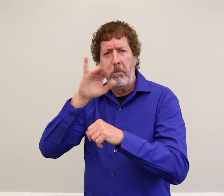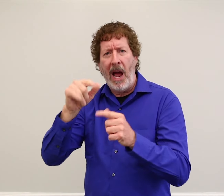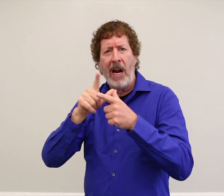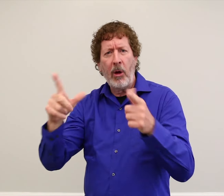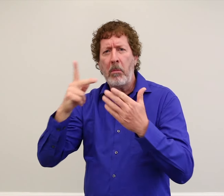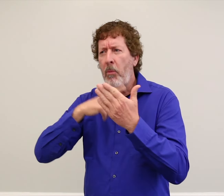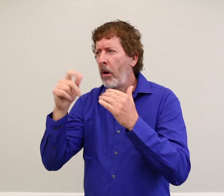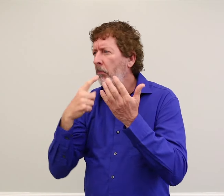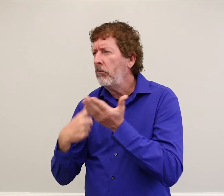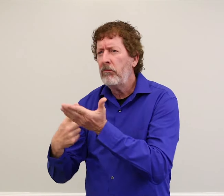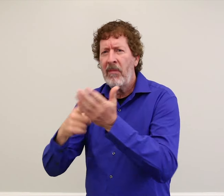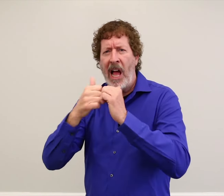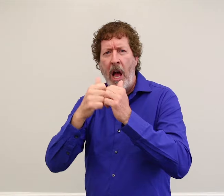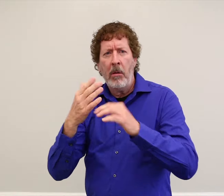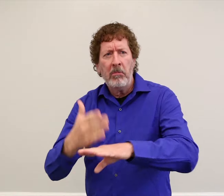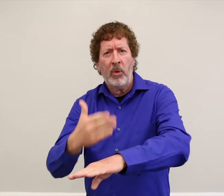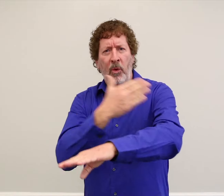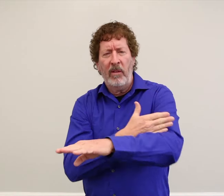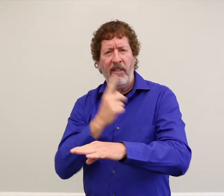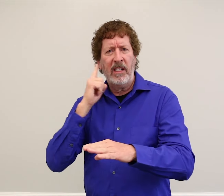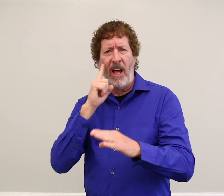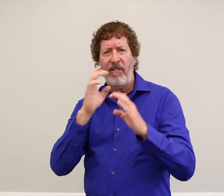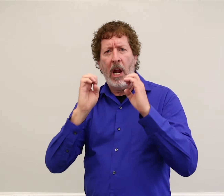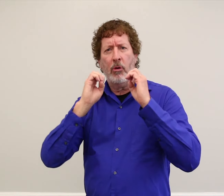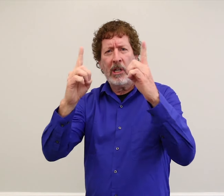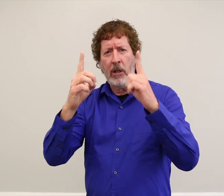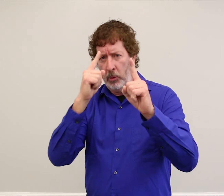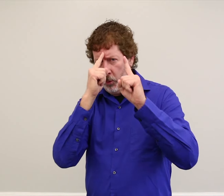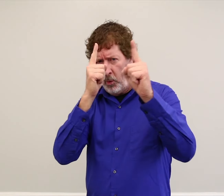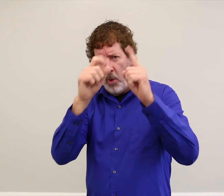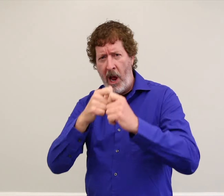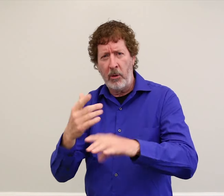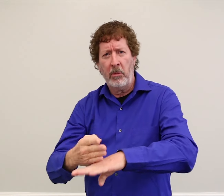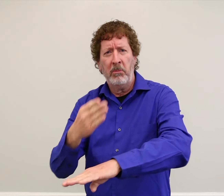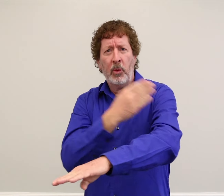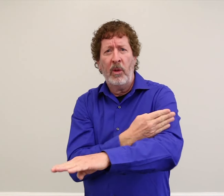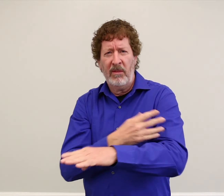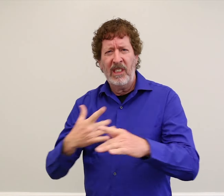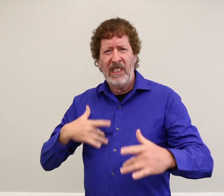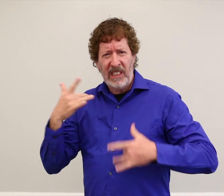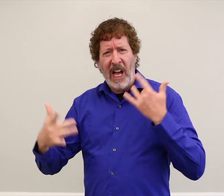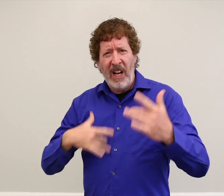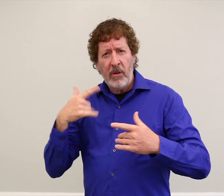to discuss how we can improve education for deaf children. I'm very excited about NDEC!